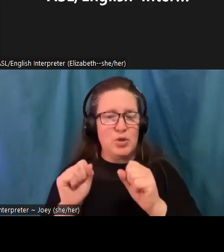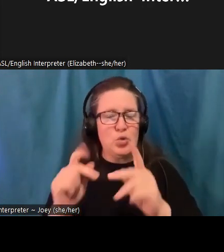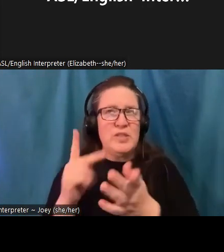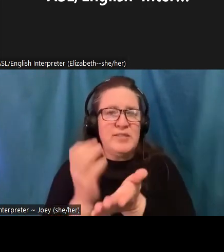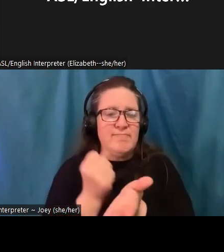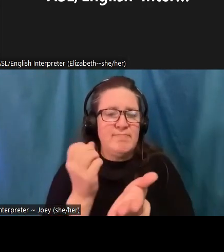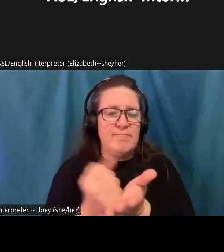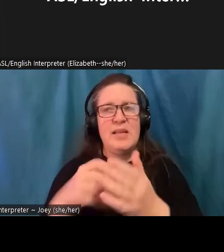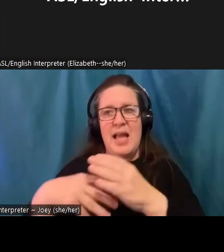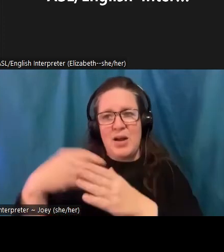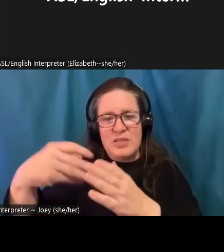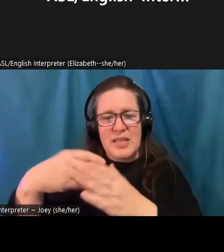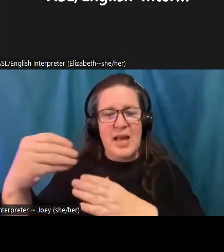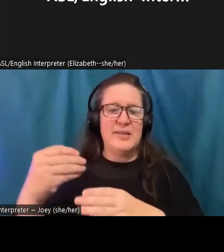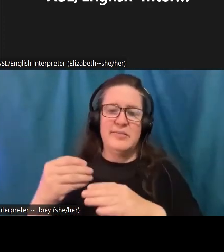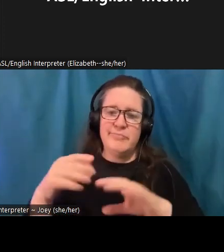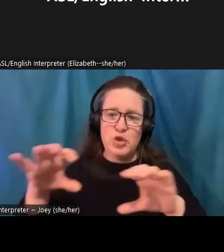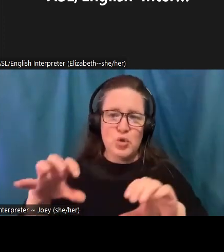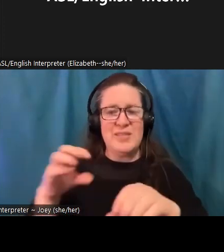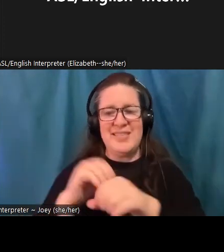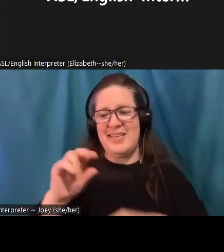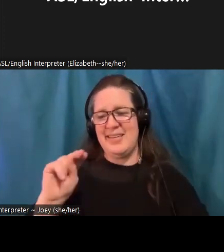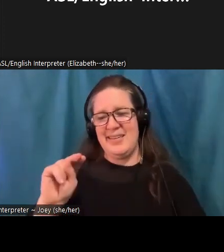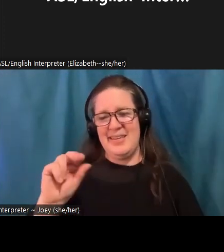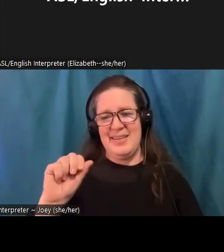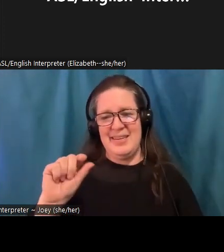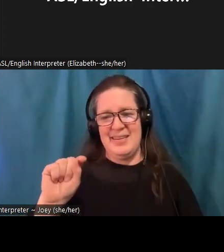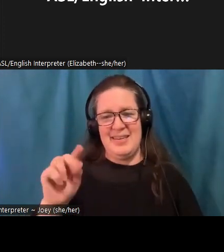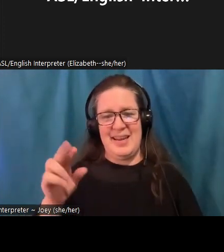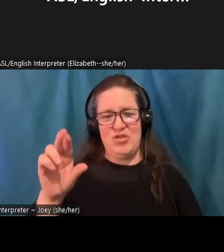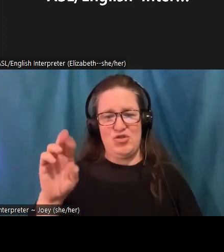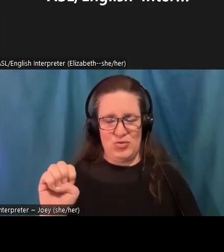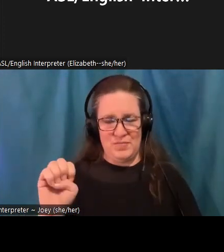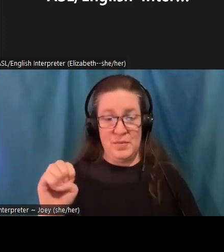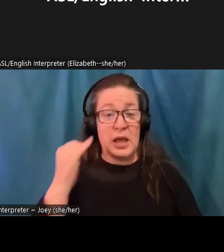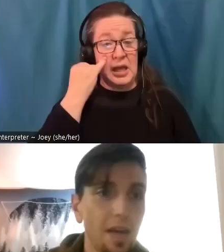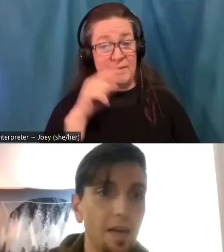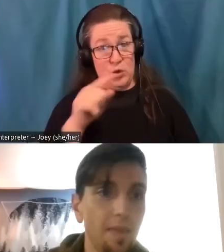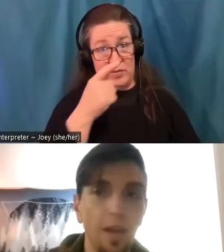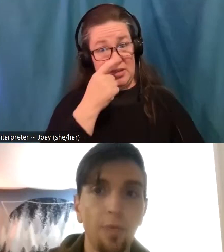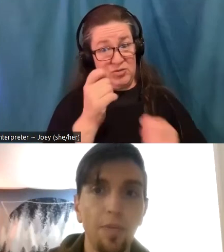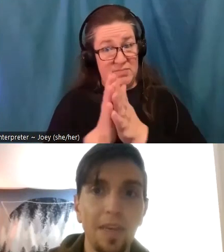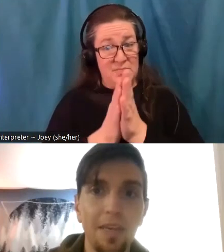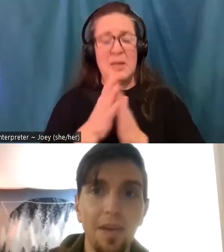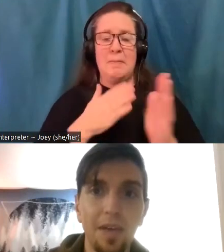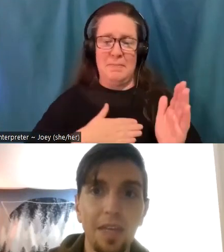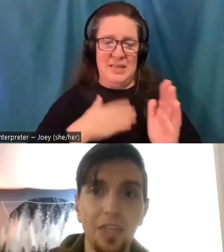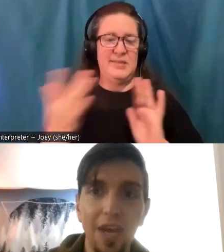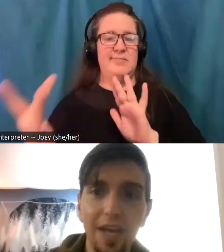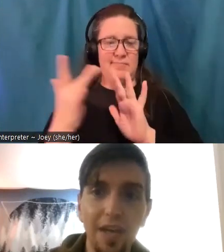out in nature. So if you're interested in those, please feel free to reach out to me. And I'll put my email in the chat.